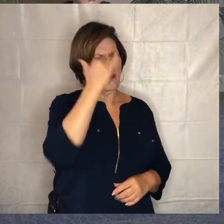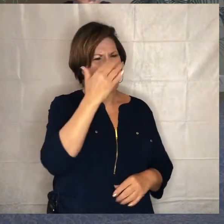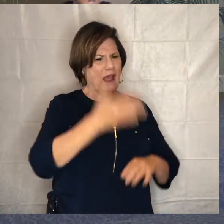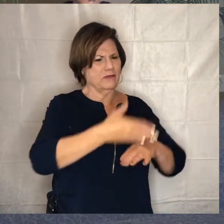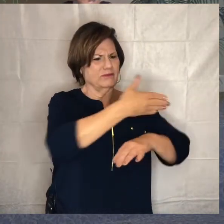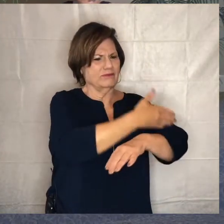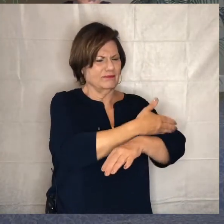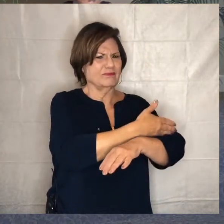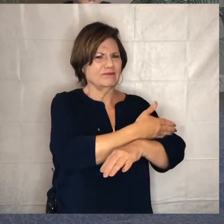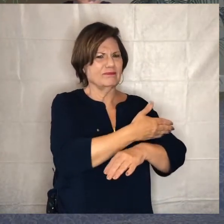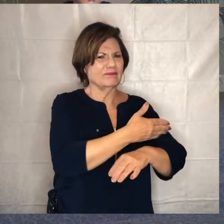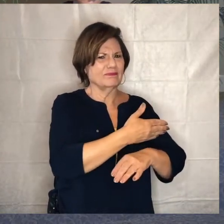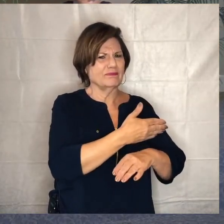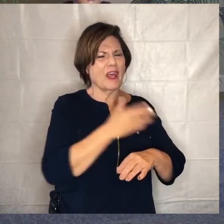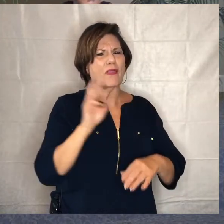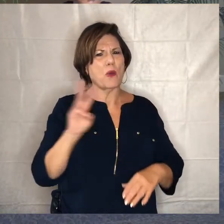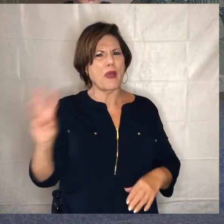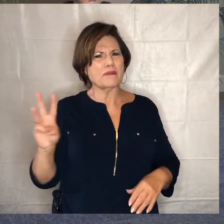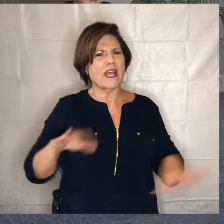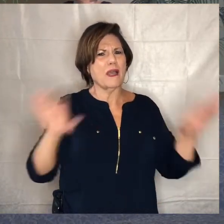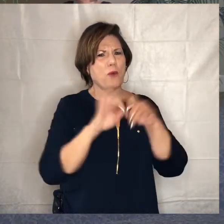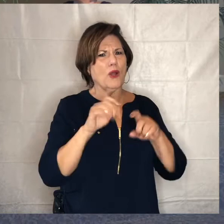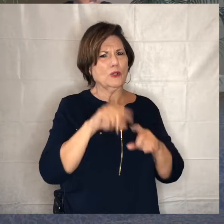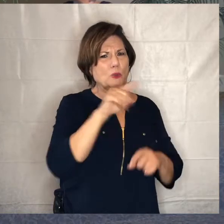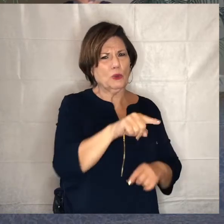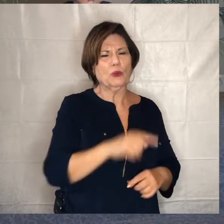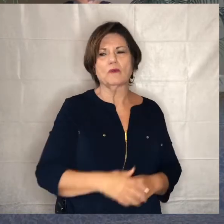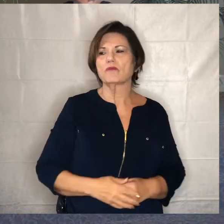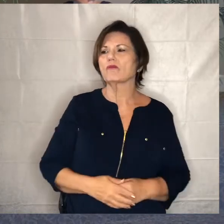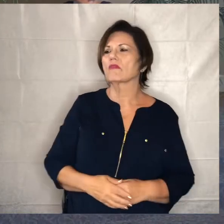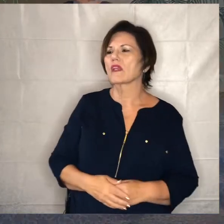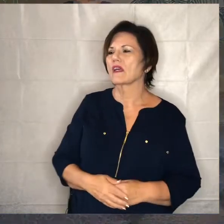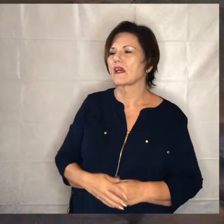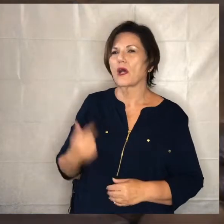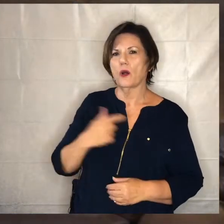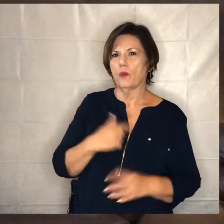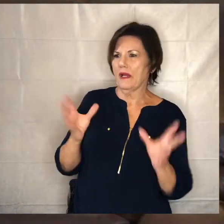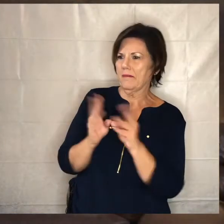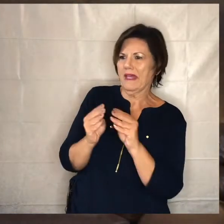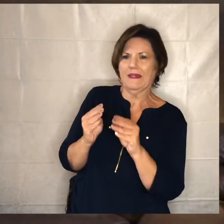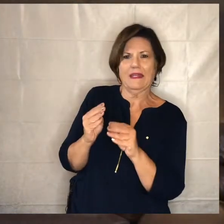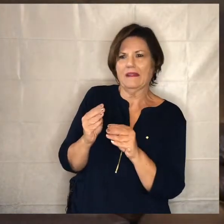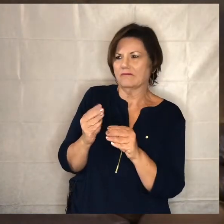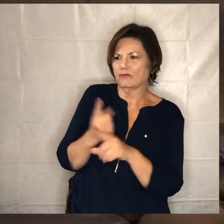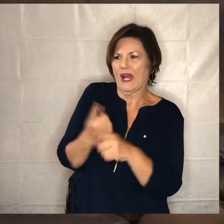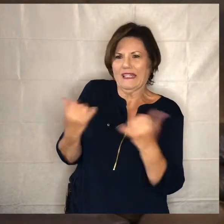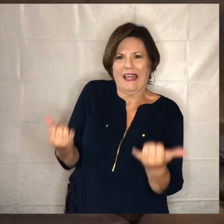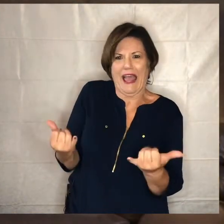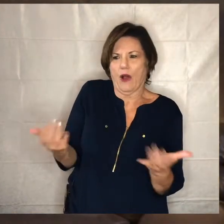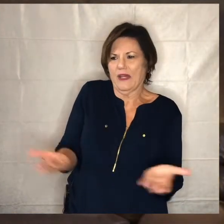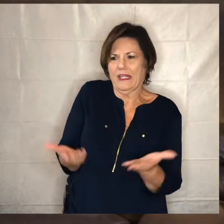important to you um well it's it's where we're gathering it's where we're gathering right now it's the